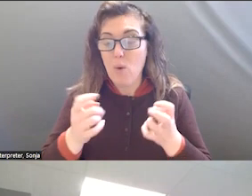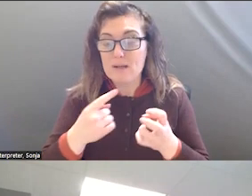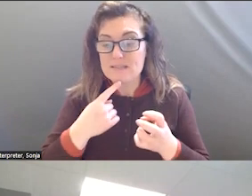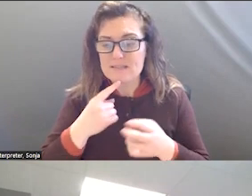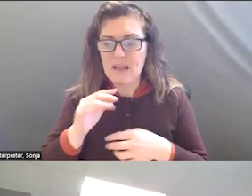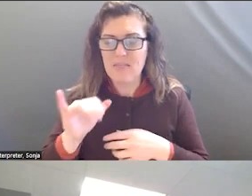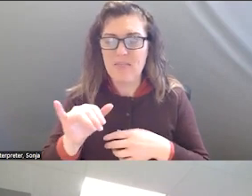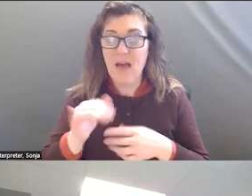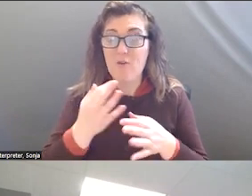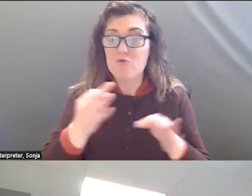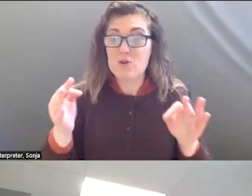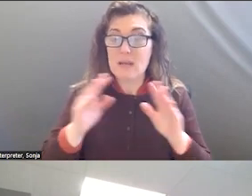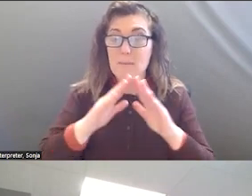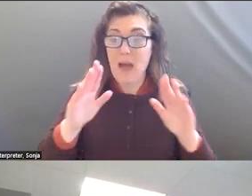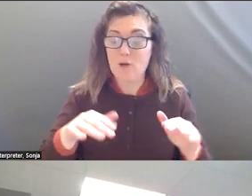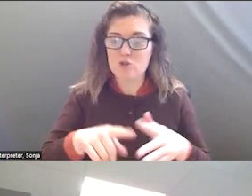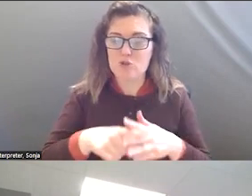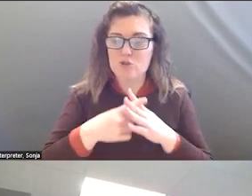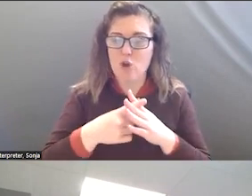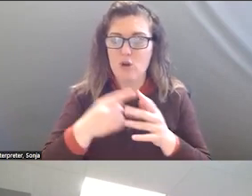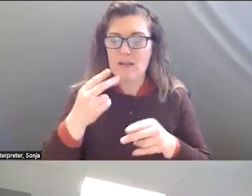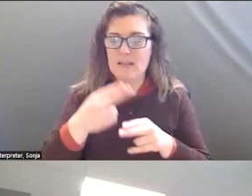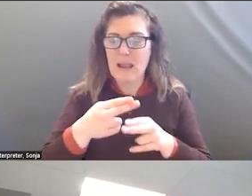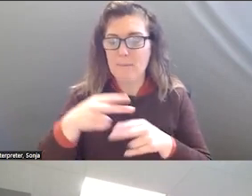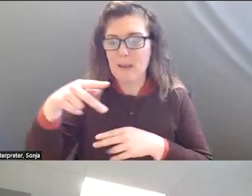STARTED BY A GUY NAMED (INDISCERNIBLE) SAFFORD, WHO DEVELOPED